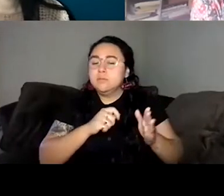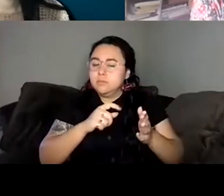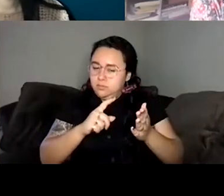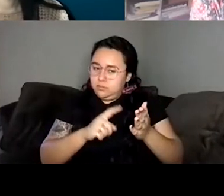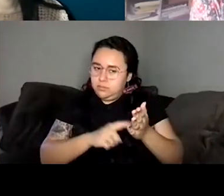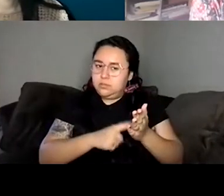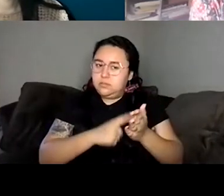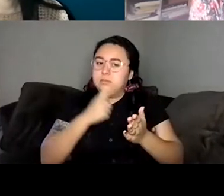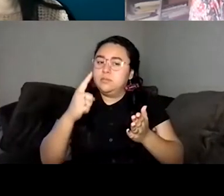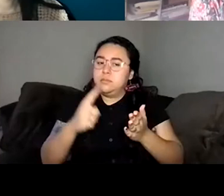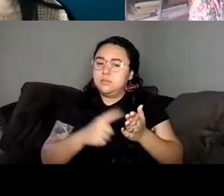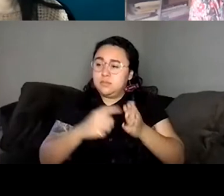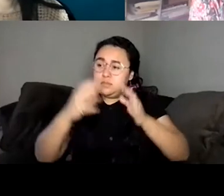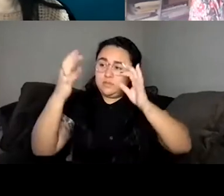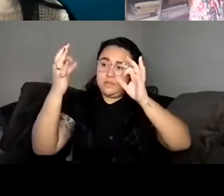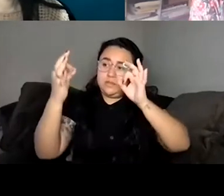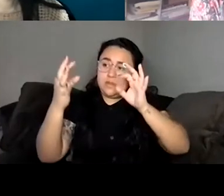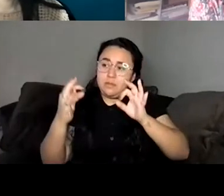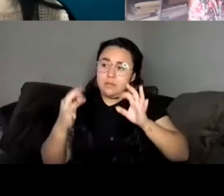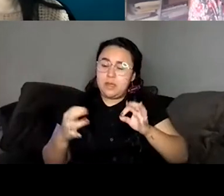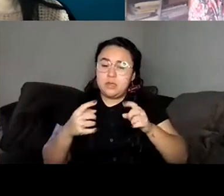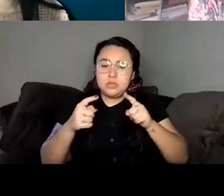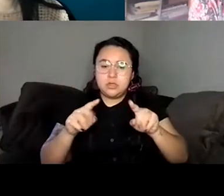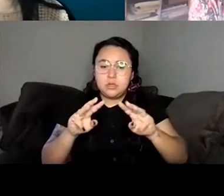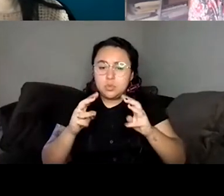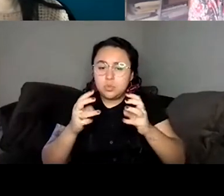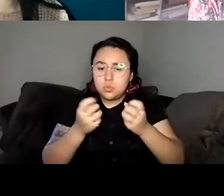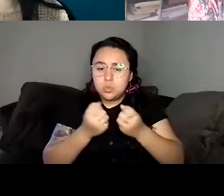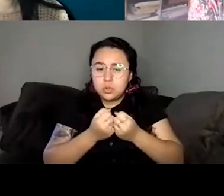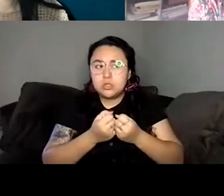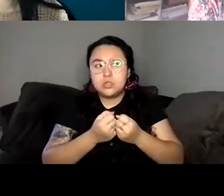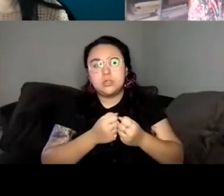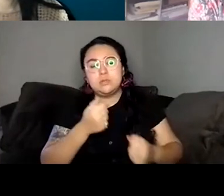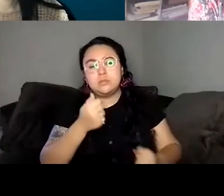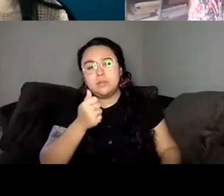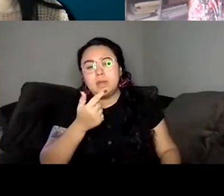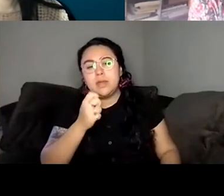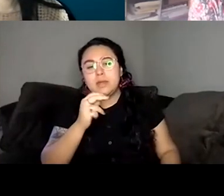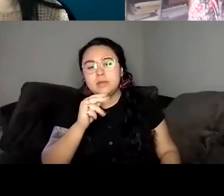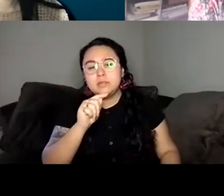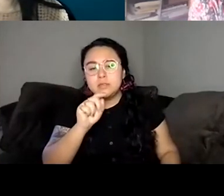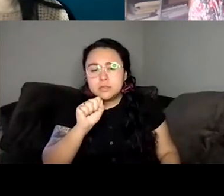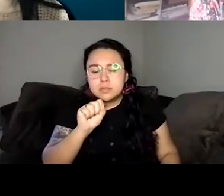received feedback in workshops or from you know, agents or editors that really made me